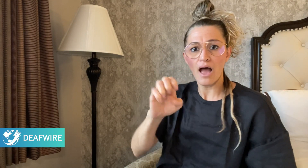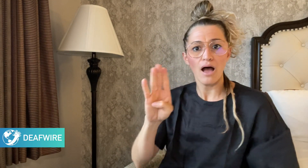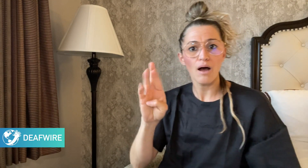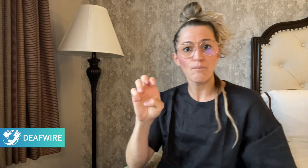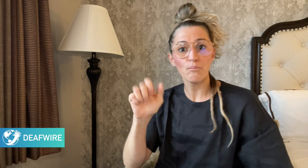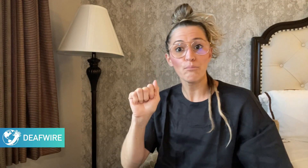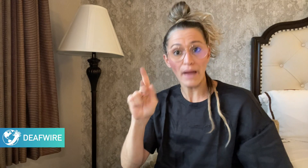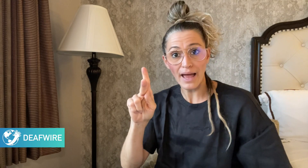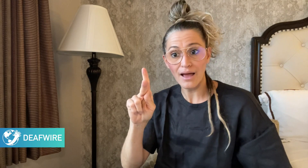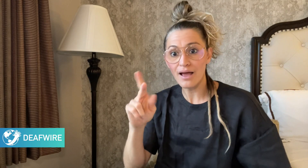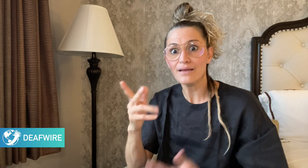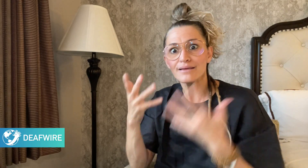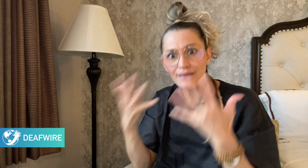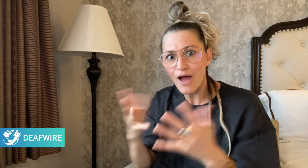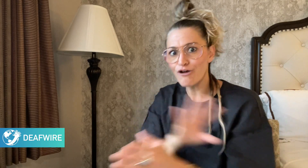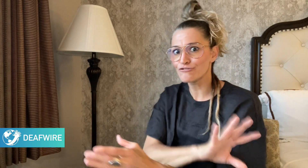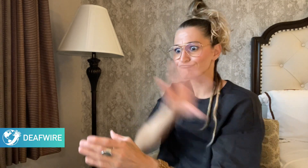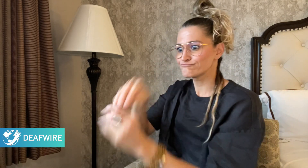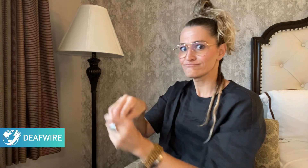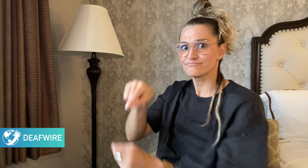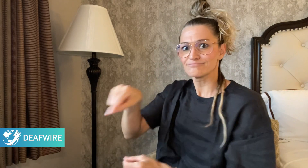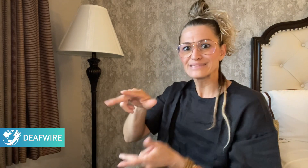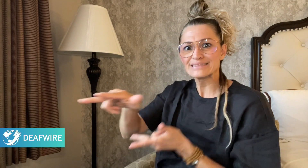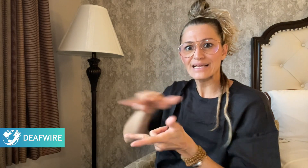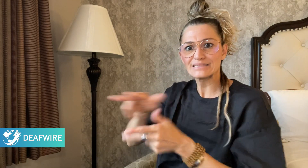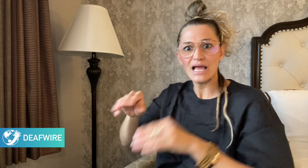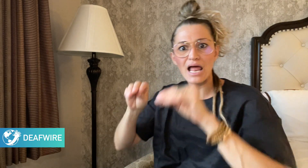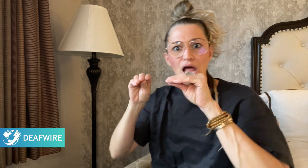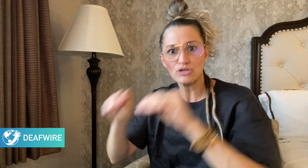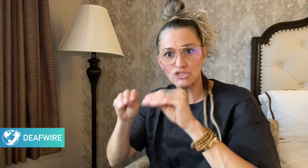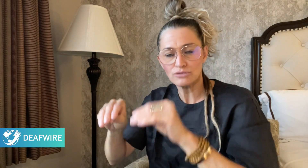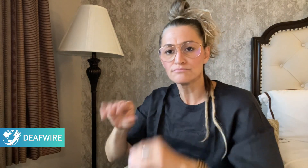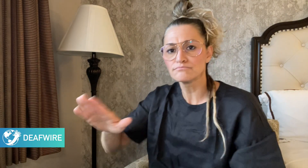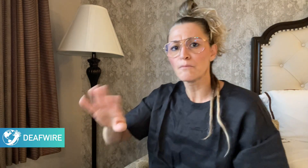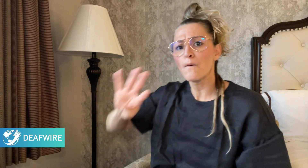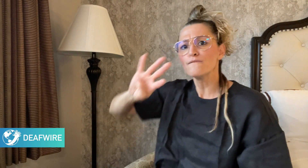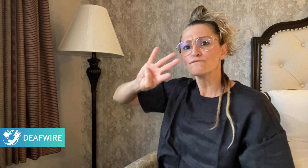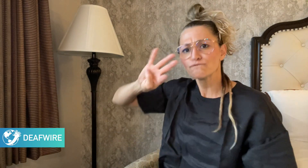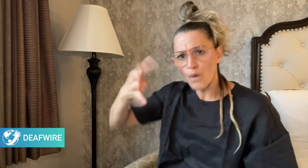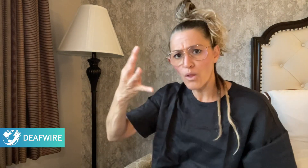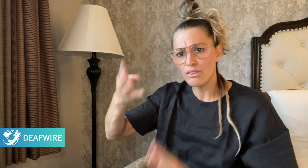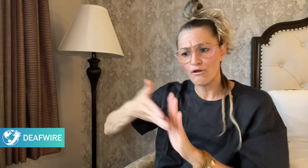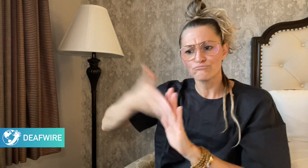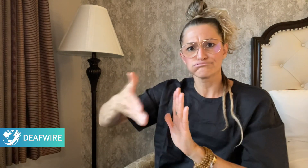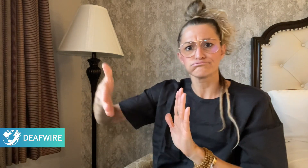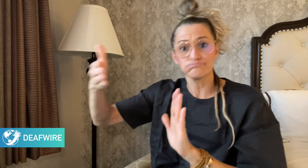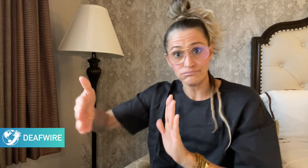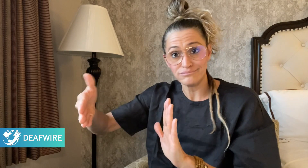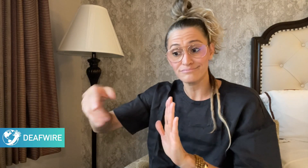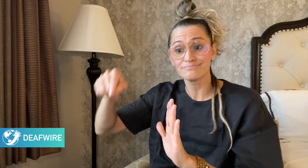named Aisha in Sex Education's fourth series.